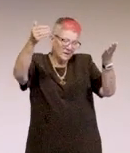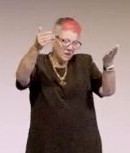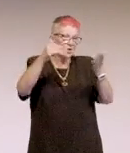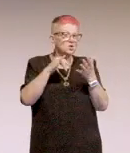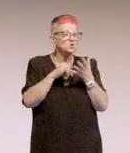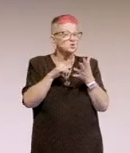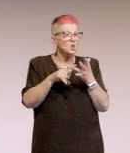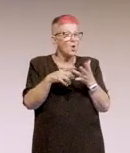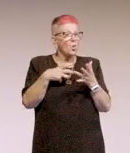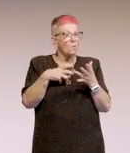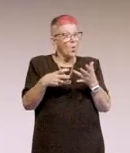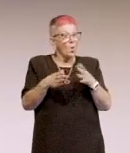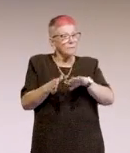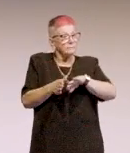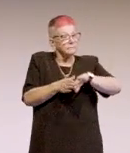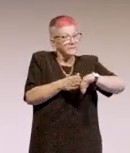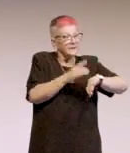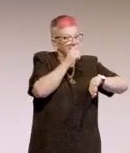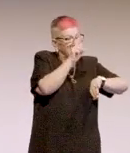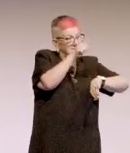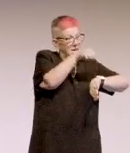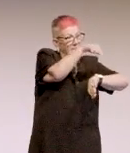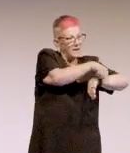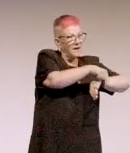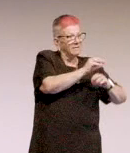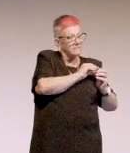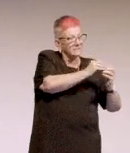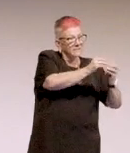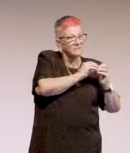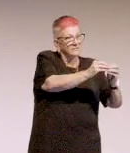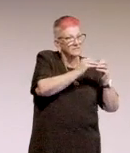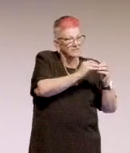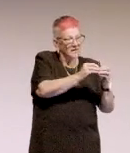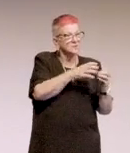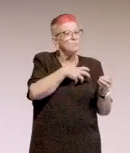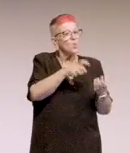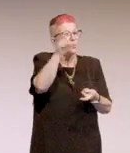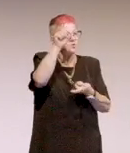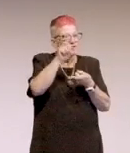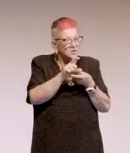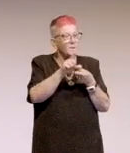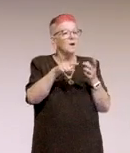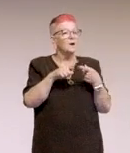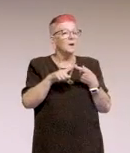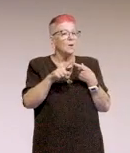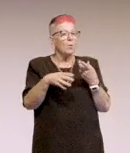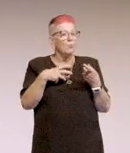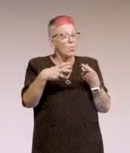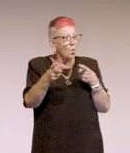So the further left in the process things can be addressed, the cheaper it is. It's more controllable.